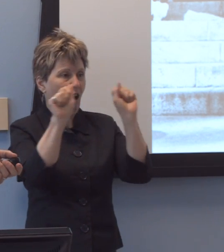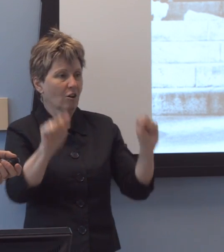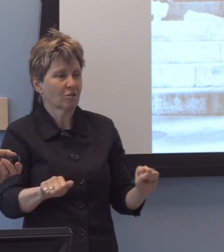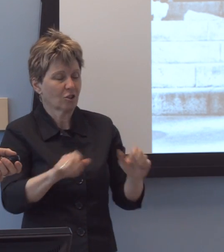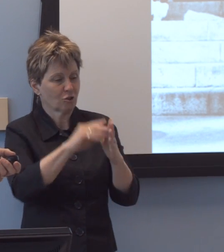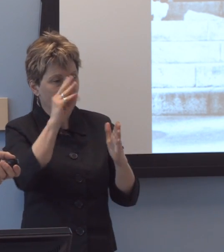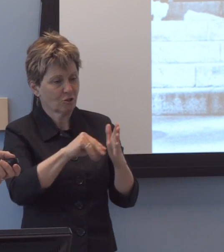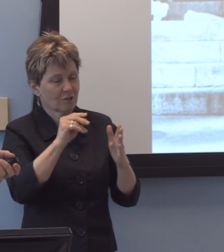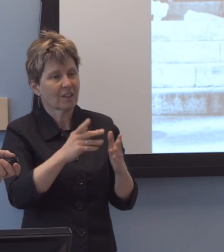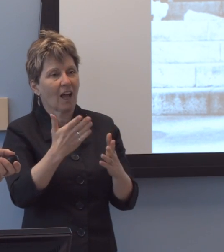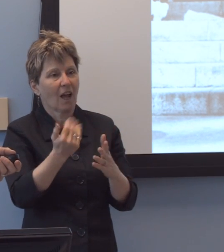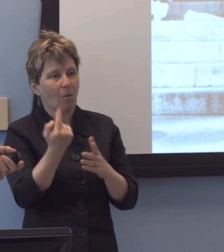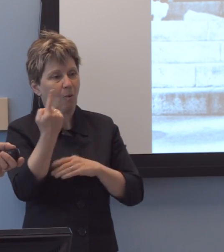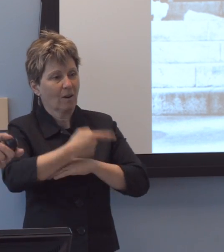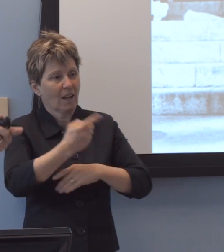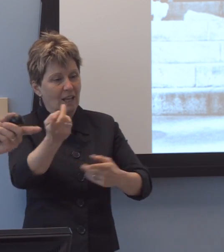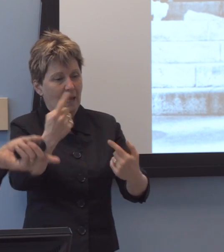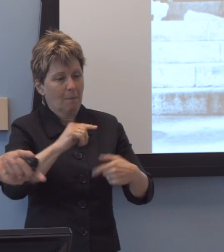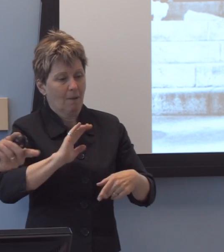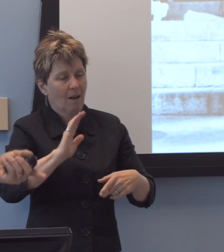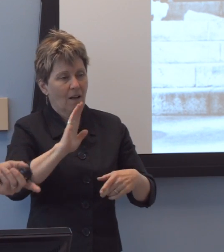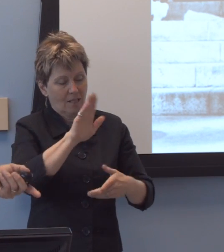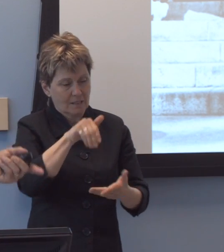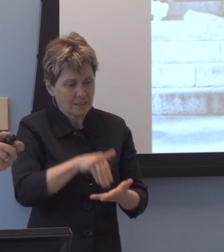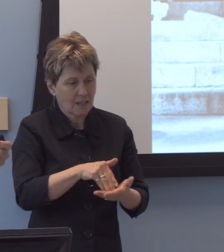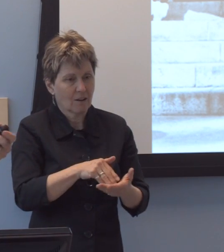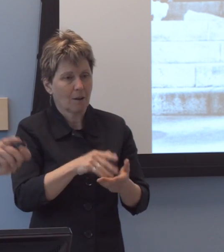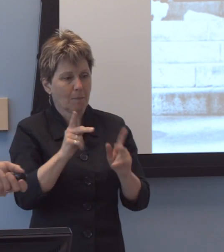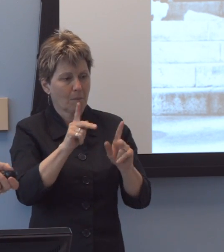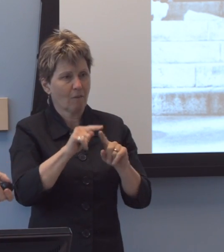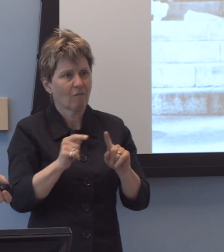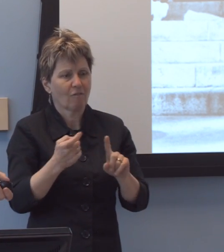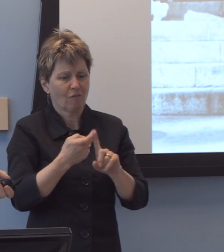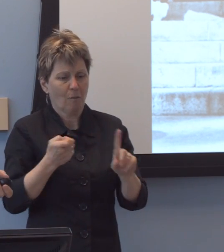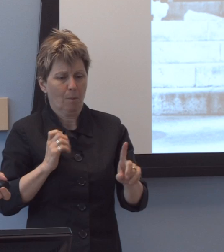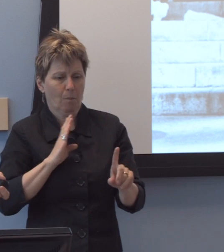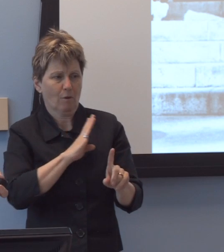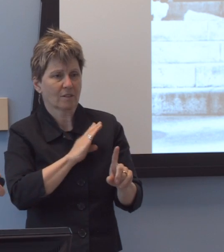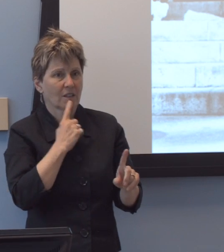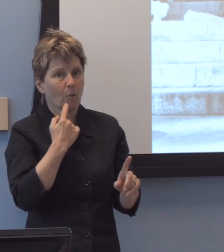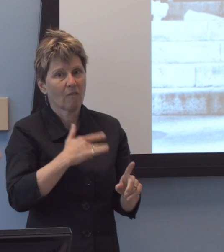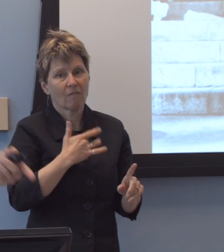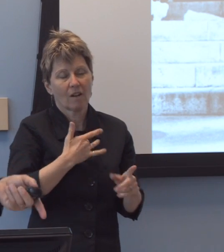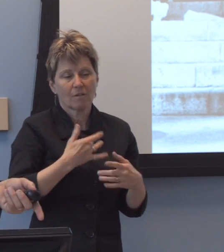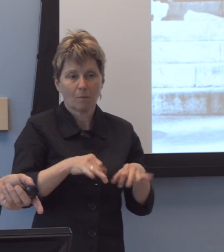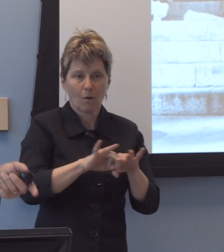and visited just-and they-these, uh, folks from the board said, "We, uh, we felt it was important "that we come to your building